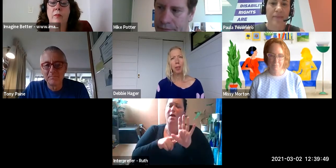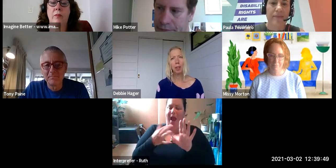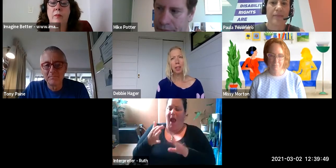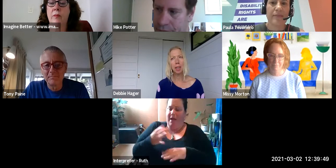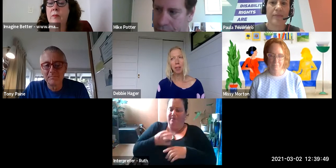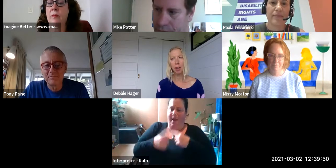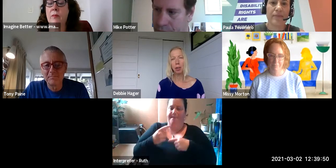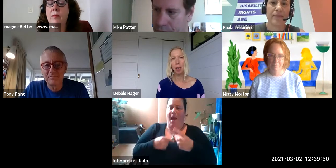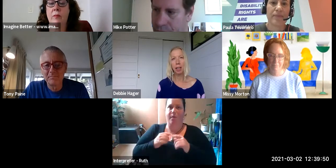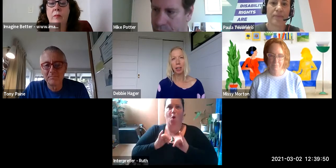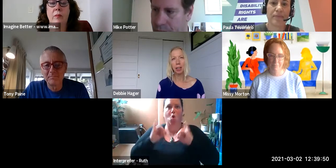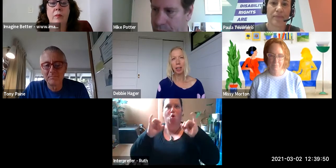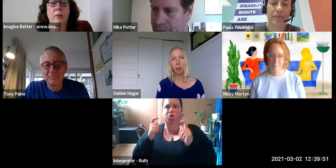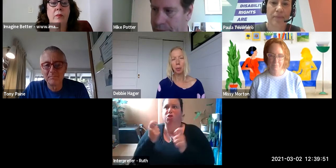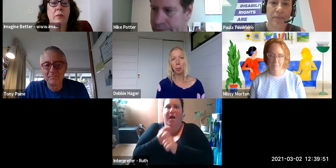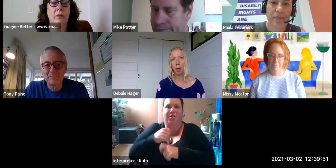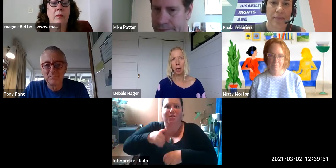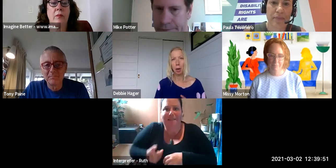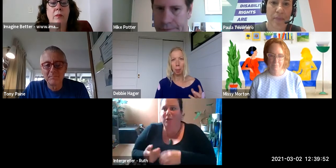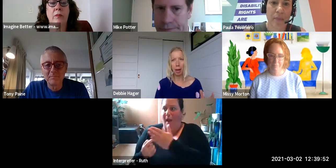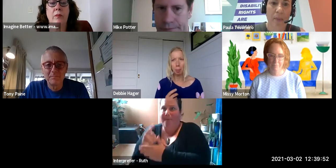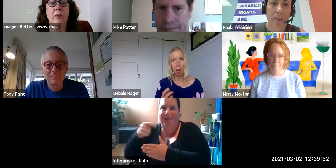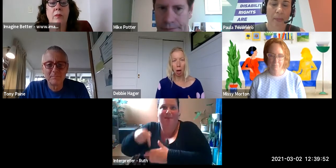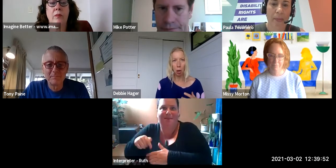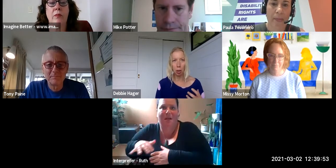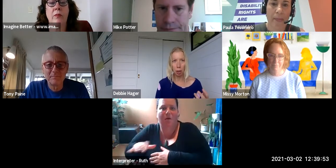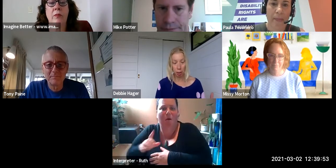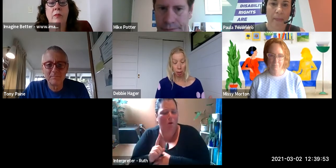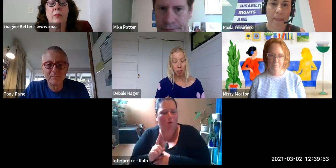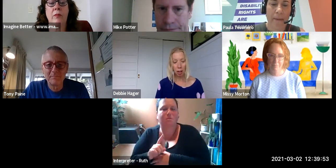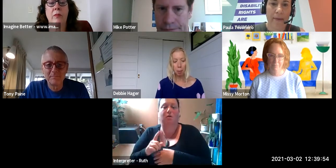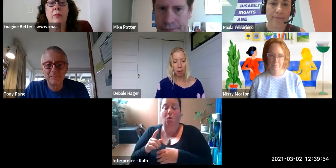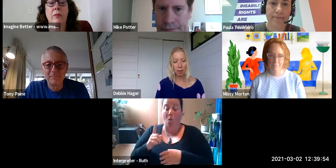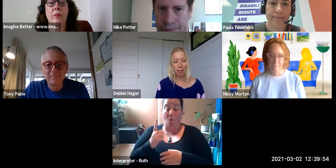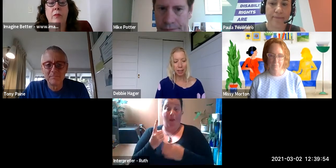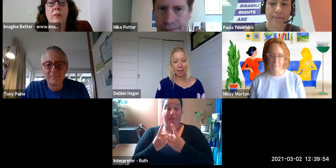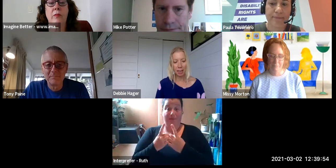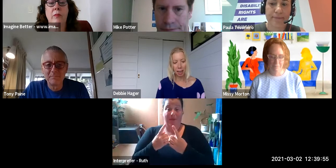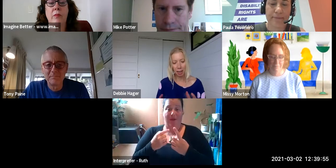One of the things I found really interesting when I look back at my own development of